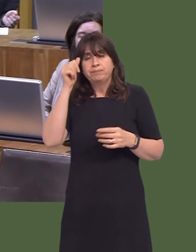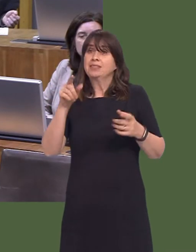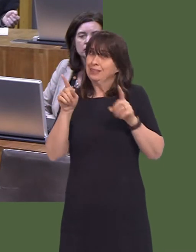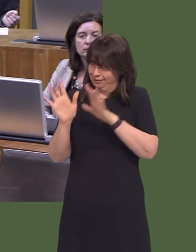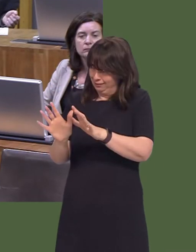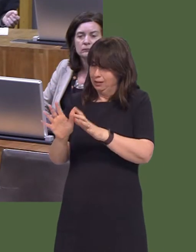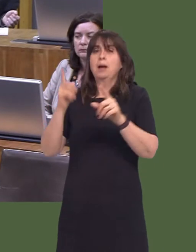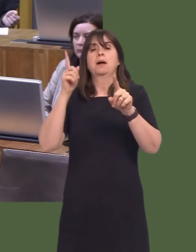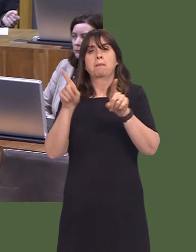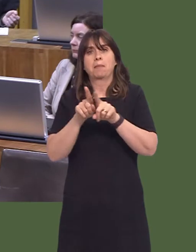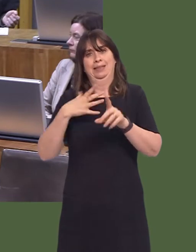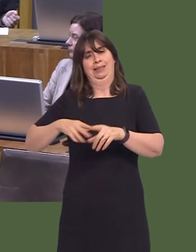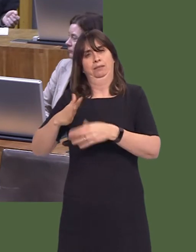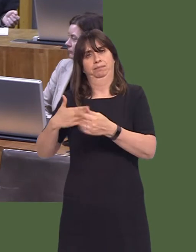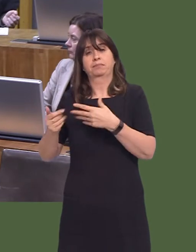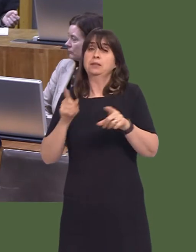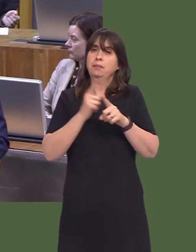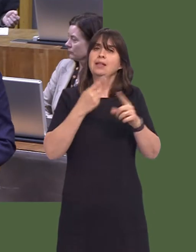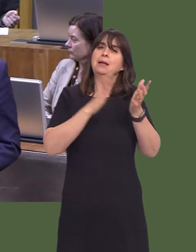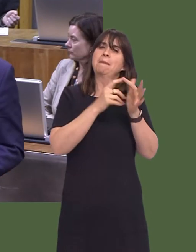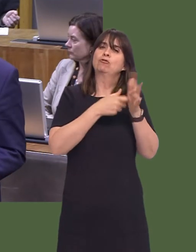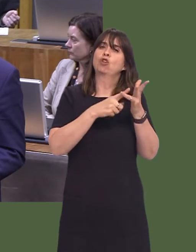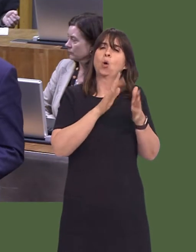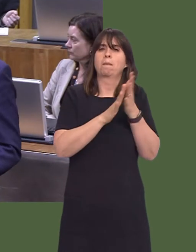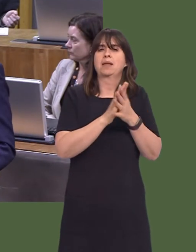making sure that public transport is fit for purpose. We know that Cardiff Central station